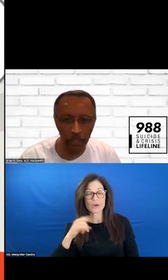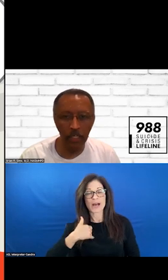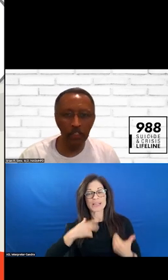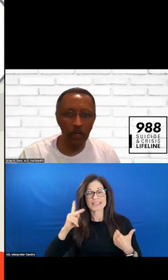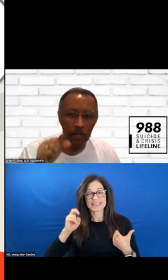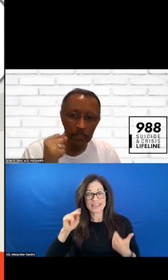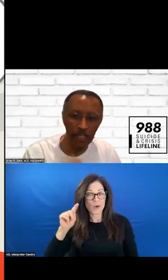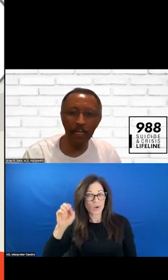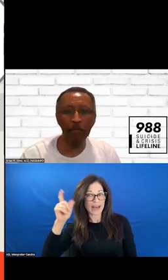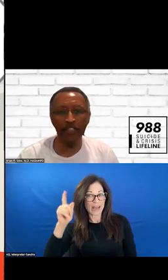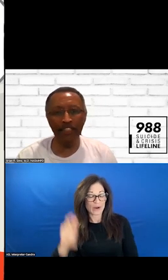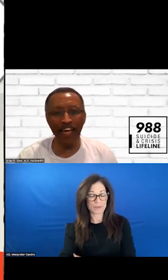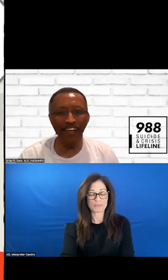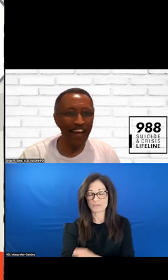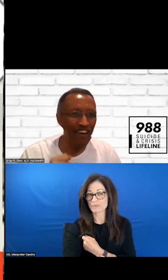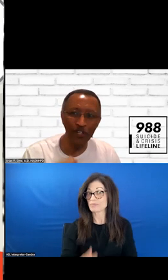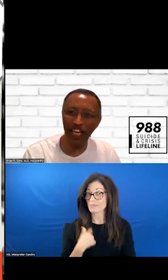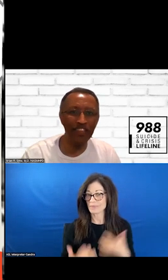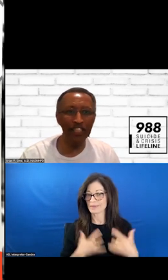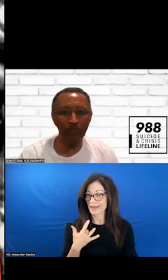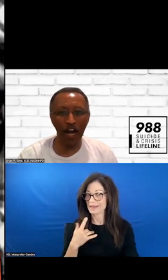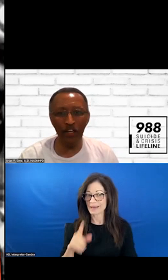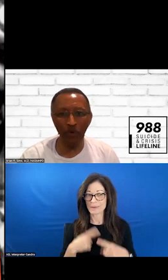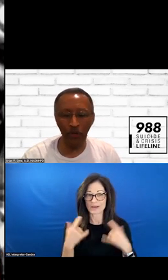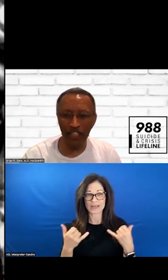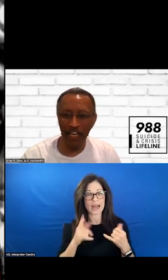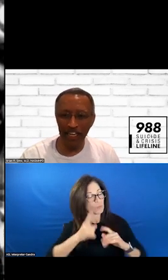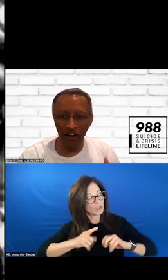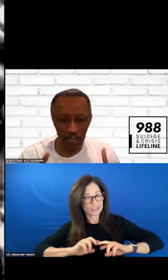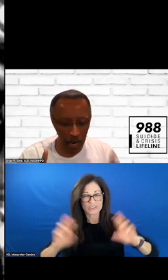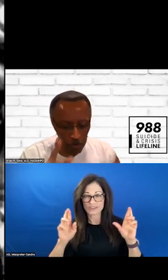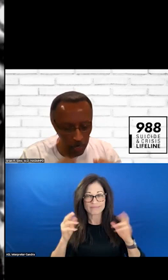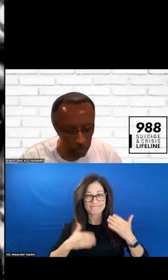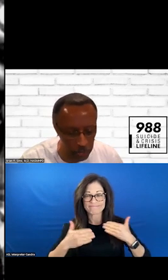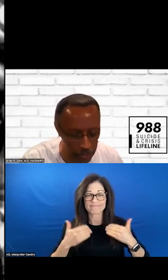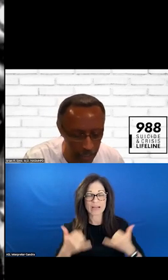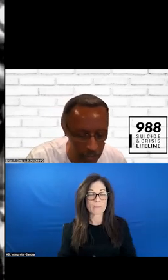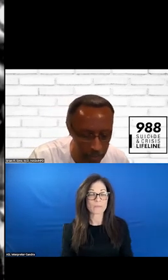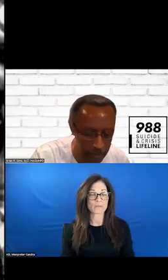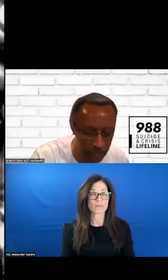SO WE WILL GET THINGS ROCK AND ROLLING. SO I WANT TO YOU TAKE A LOOK AT THIS.